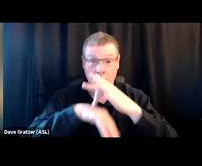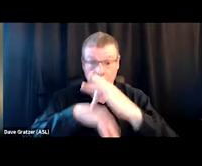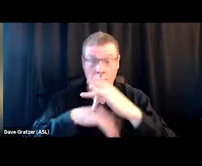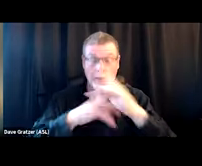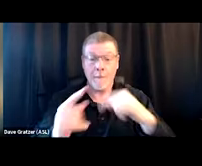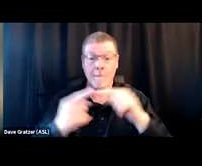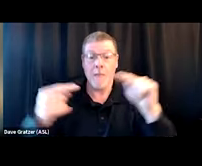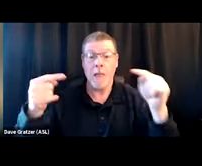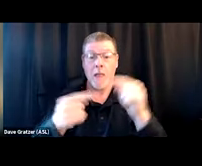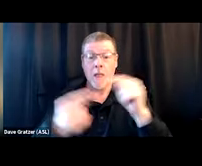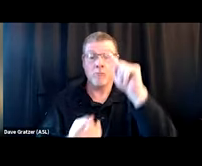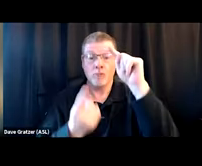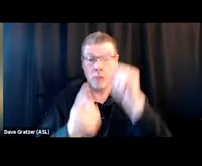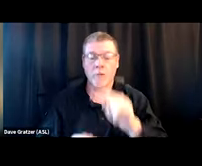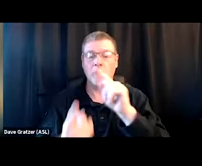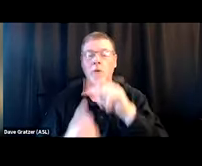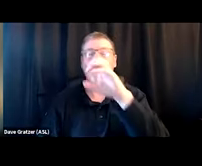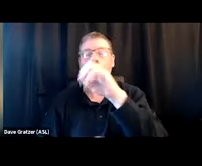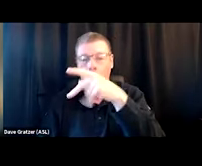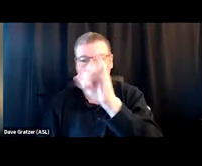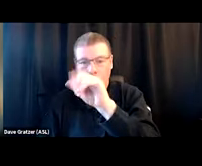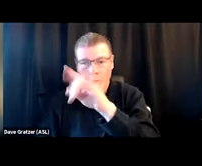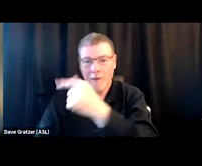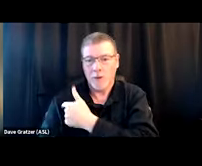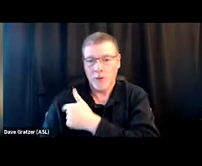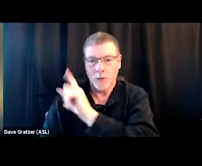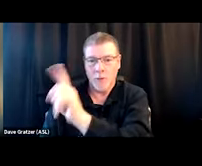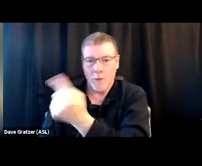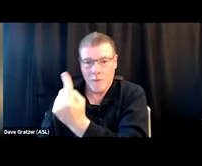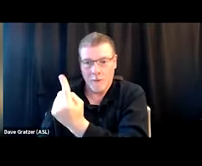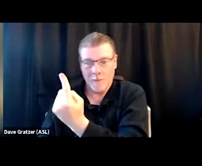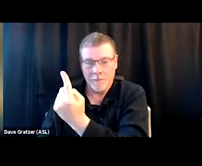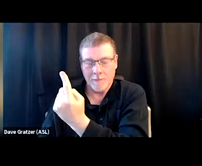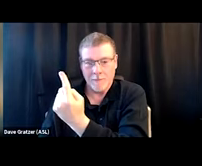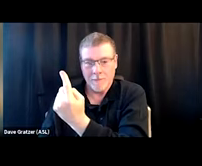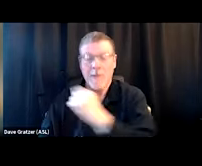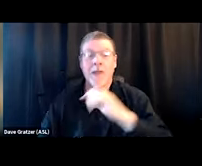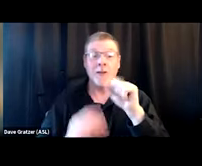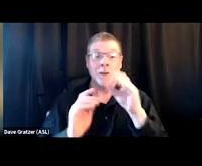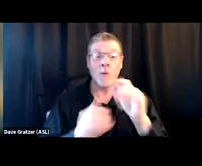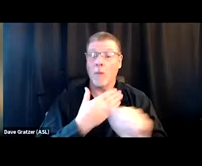specific to opioid injection. So in their mind, the threat doesn't apply to me.